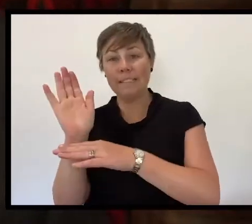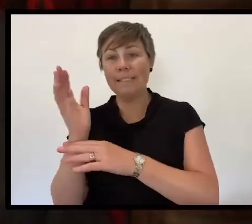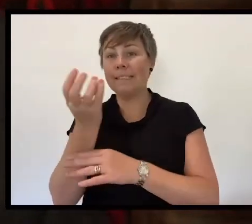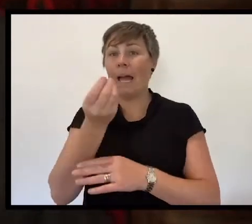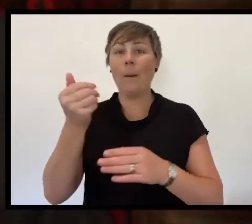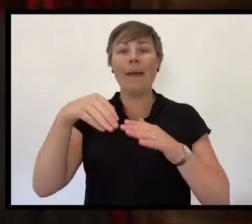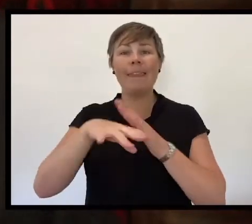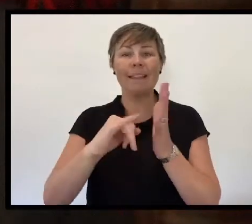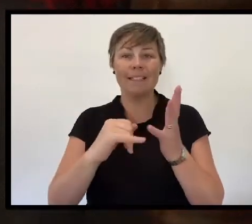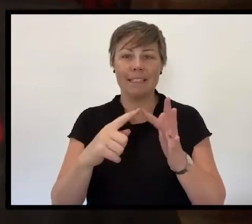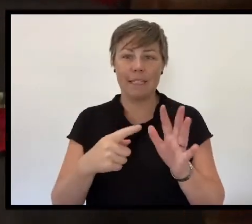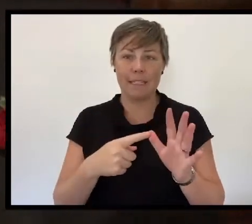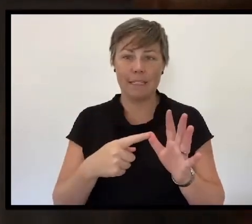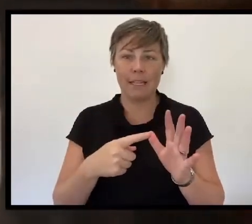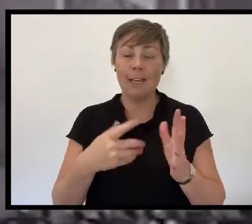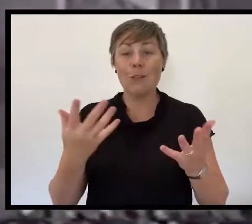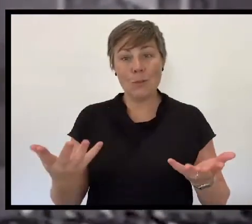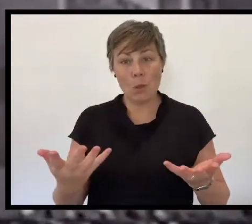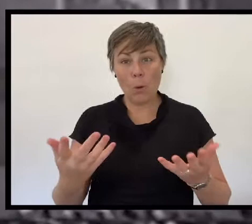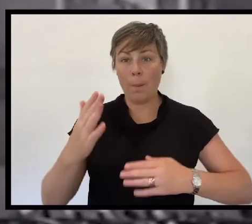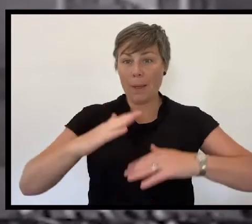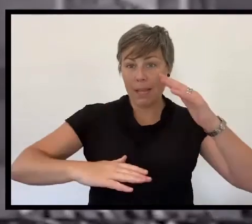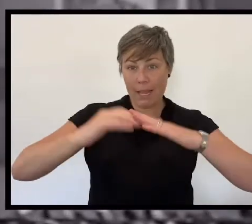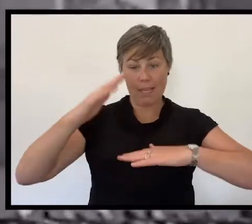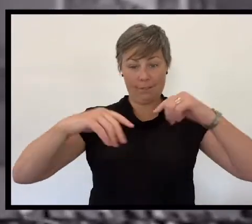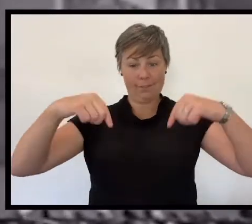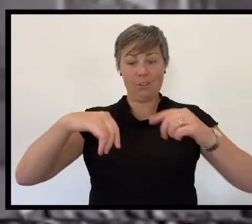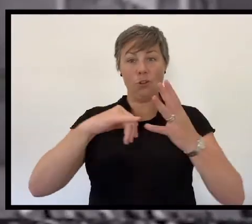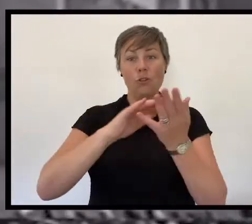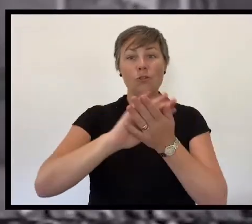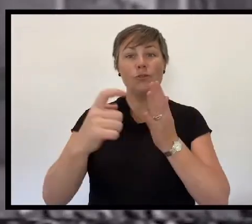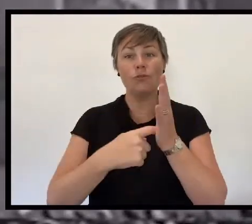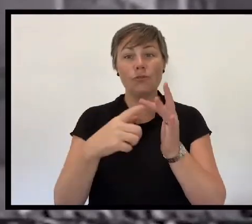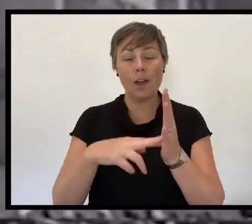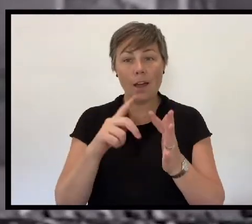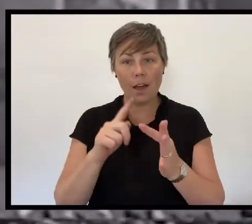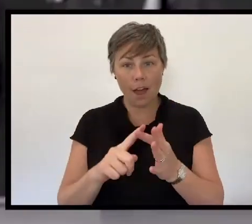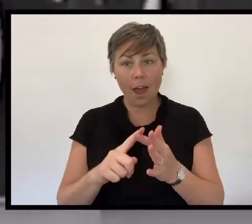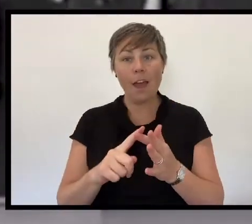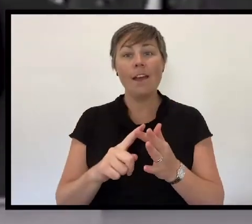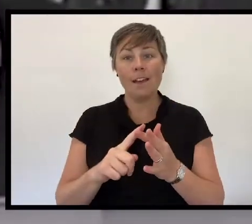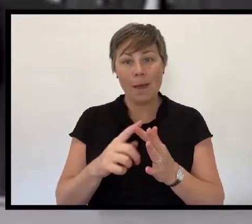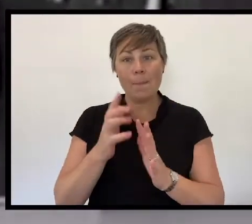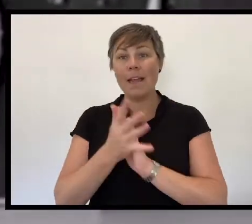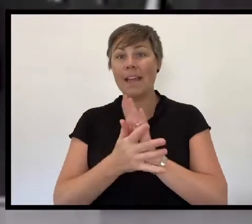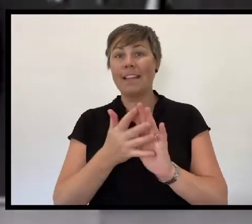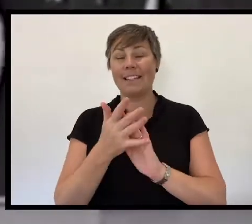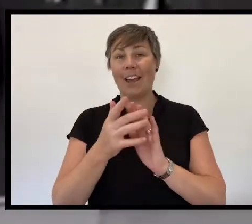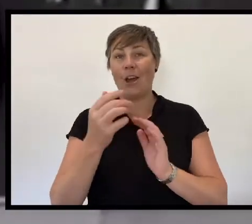The Shrine was built to be that place. Dedicated on Remembrance Day 1934